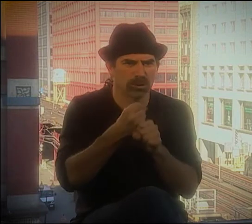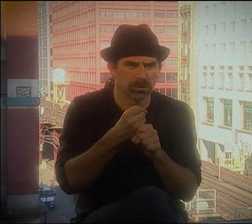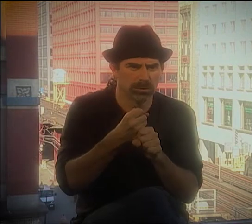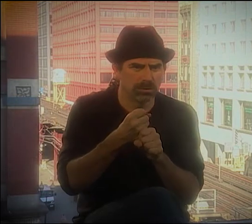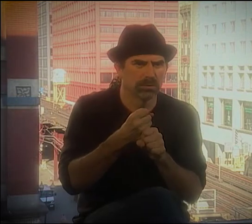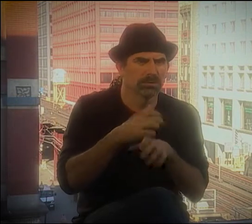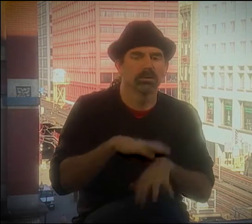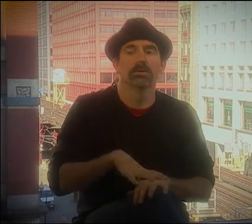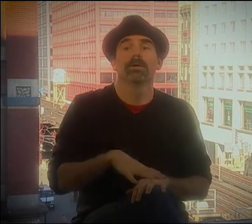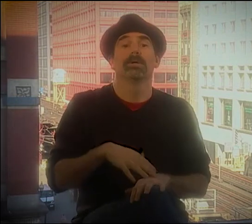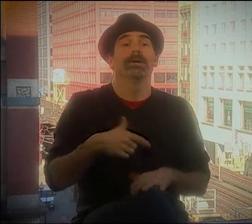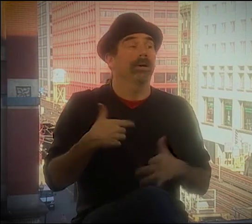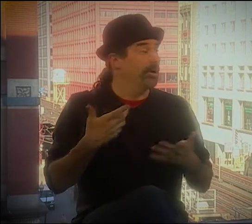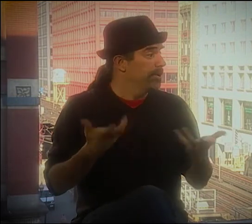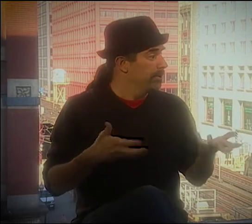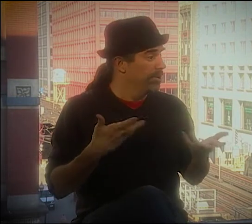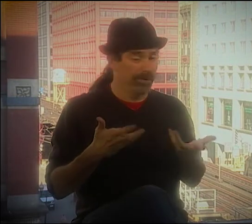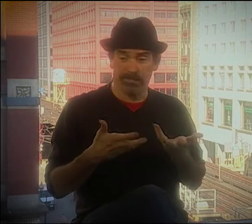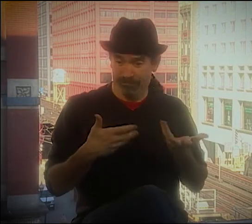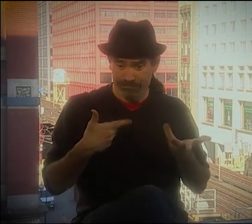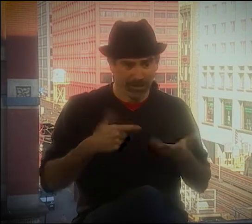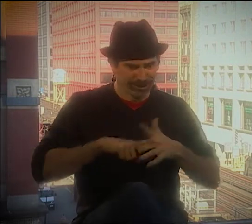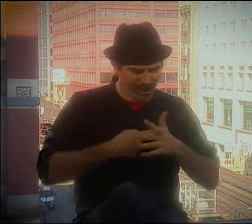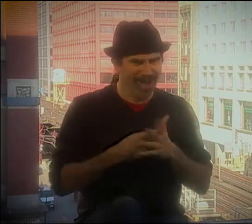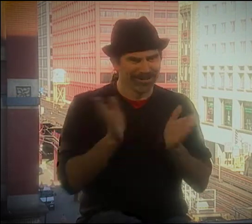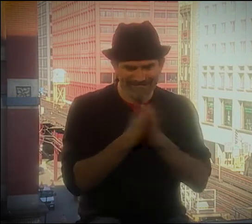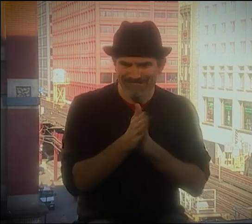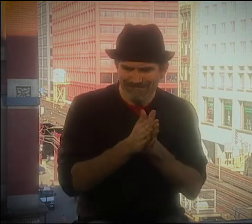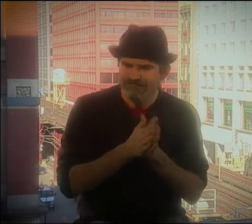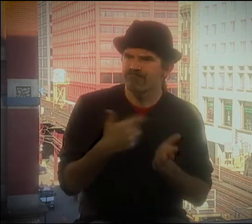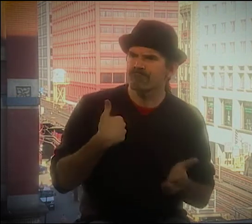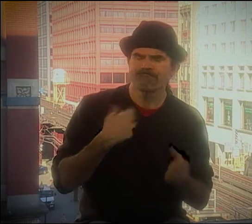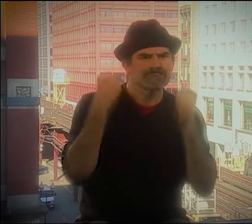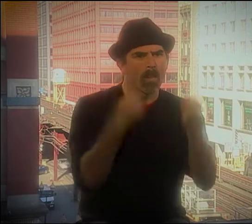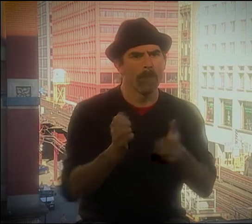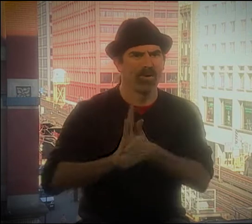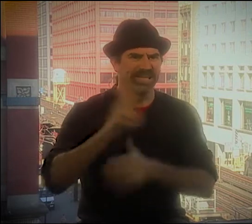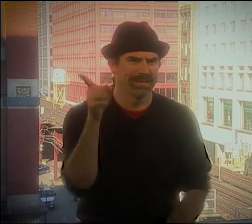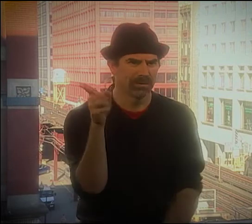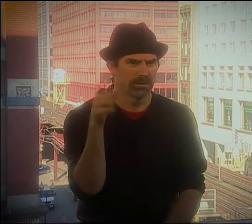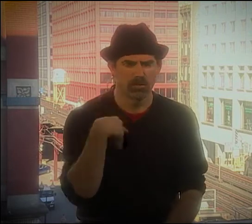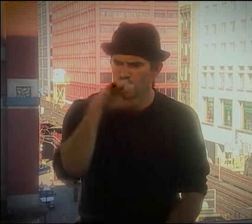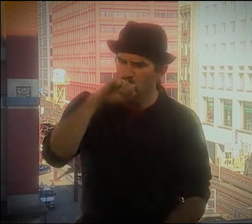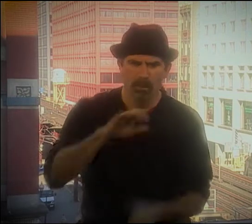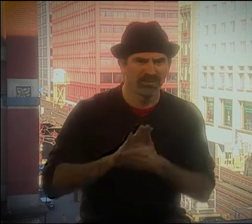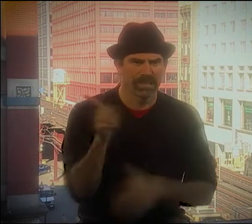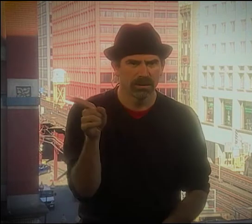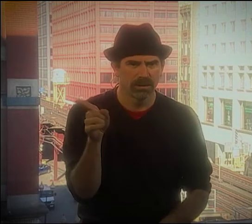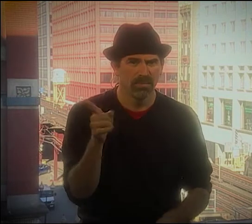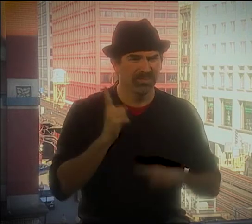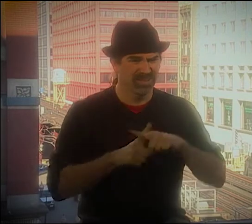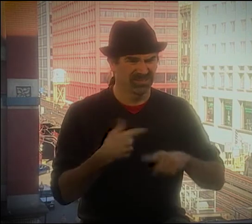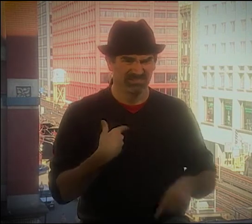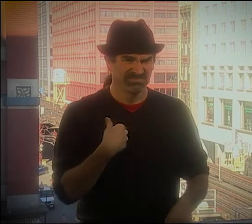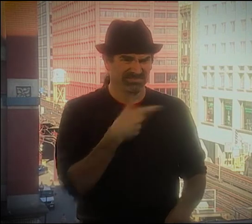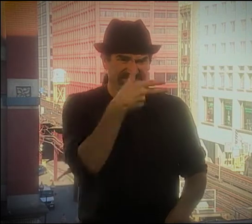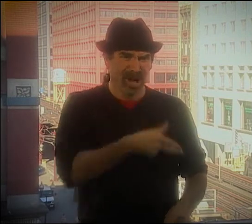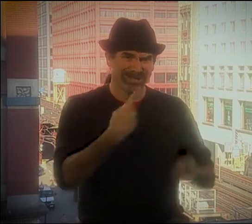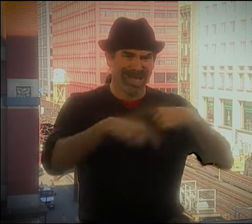DEBBIE WASN'T THERE FOR THE FIRST COUPLE OF YEARS. BUT I STARTED OUT, YOU KNOW, LIKE MOVIES.